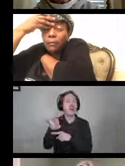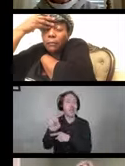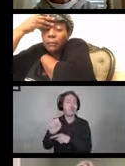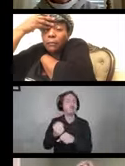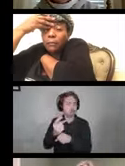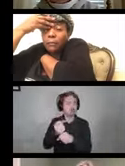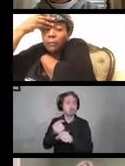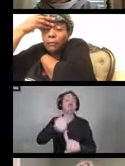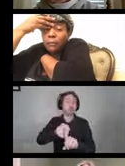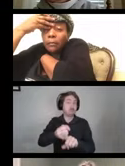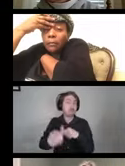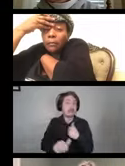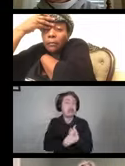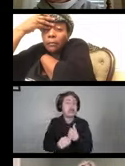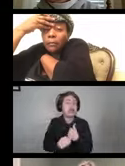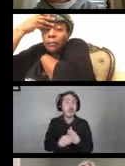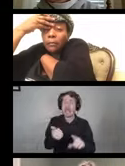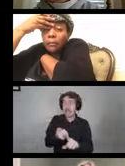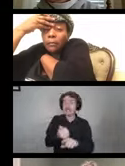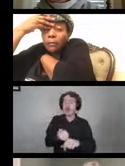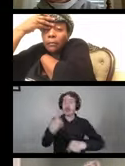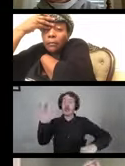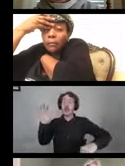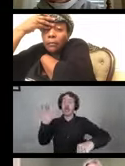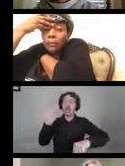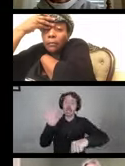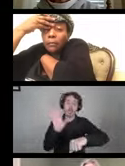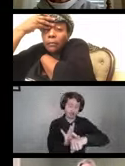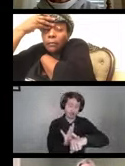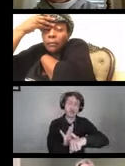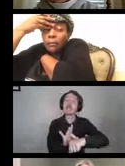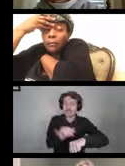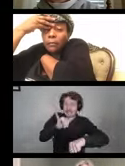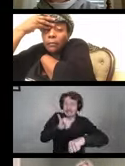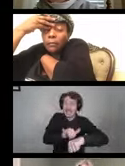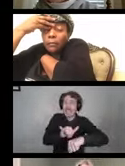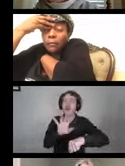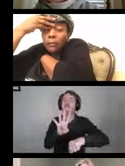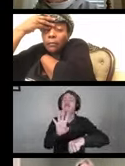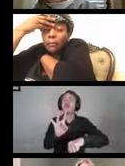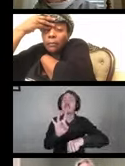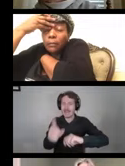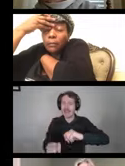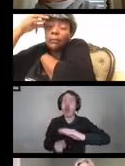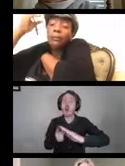It can survive up to 48 hours, 2 days, on hard surfaces.